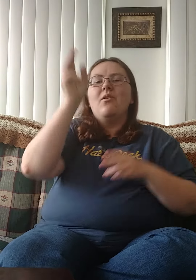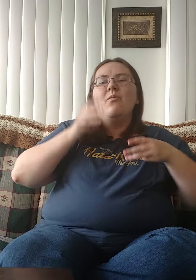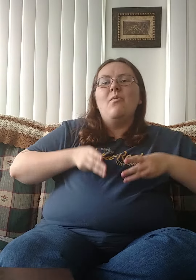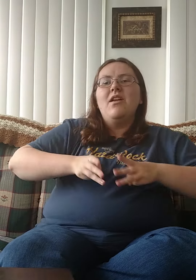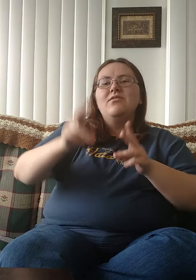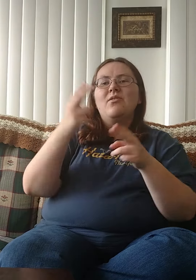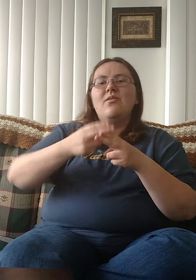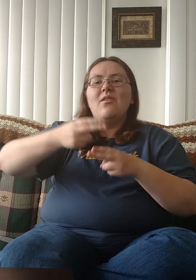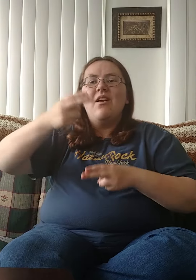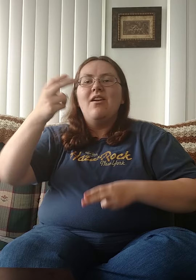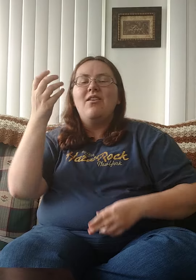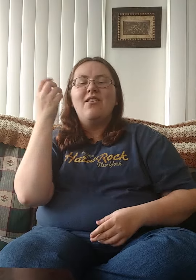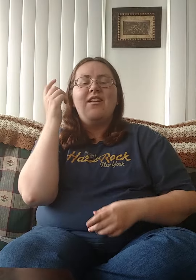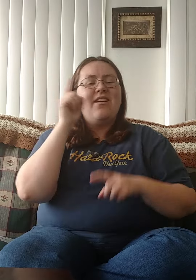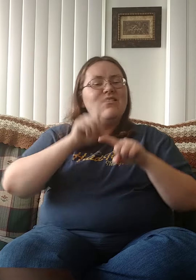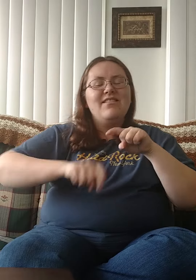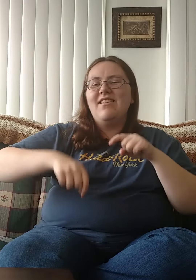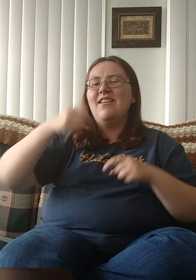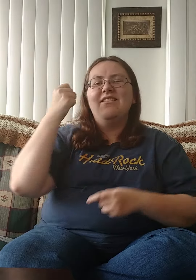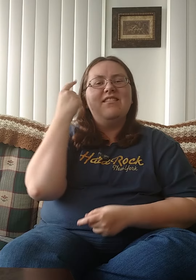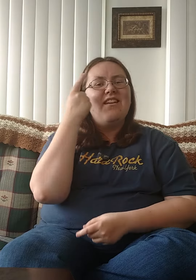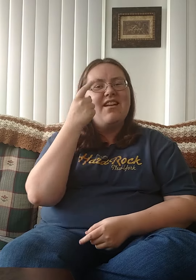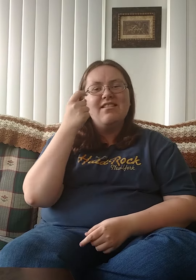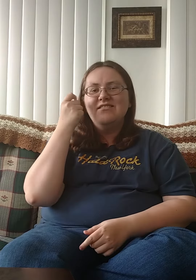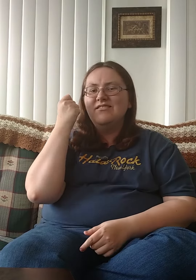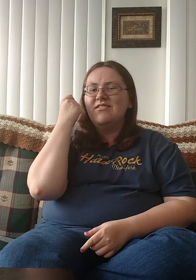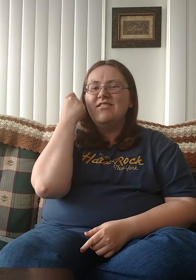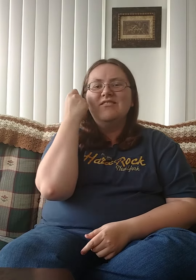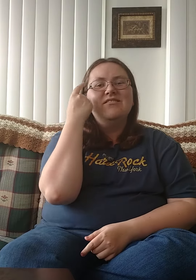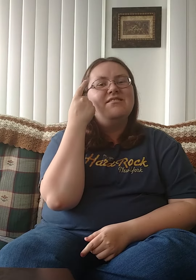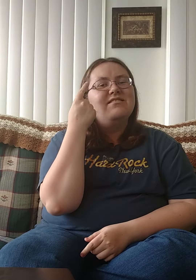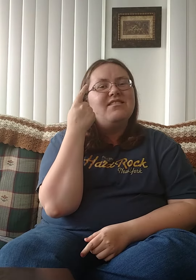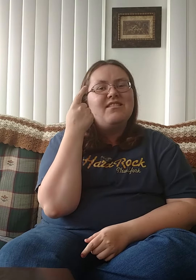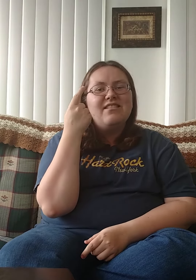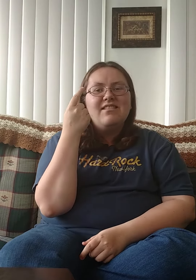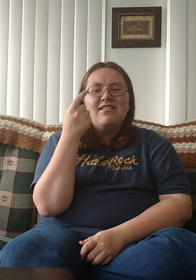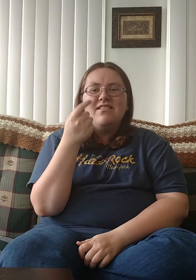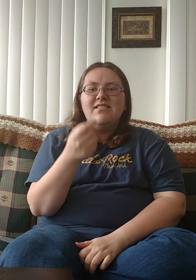Your ways are higher, I can't understand